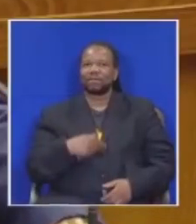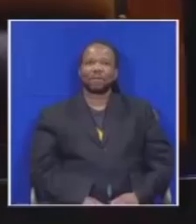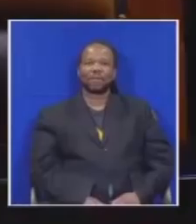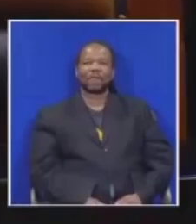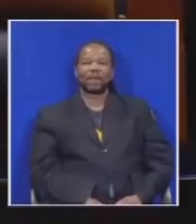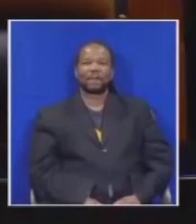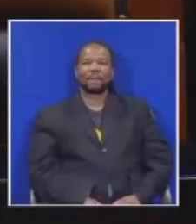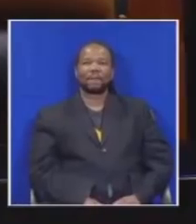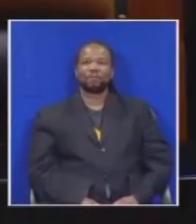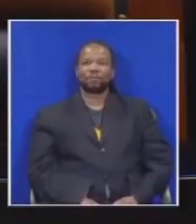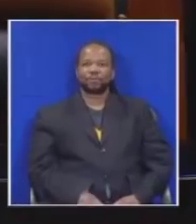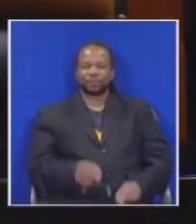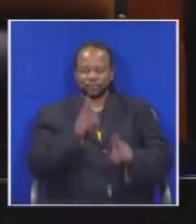The Honorable my Mabasa